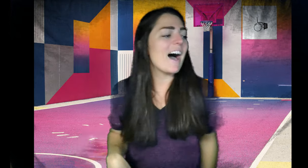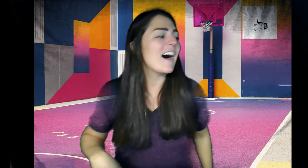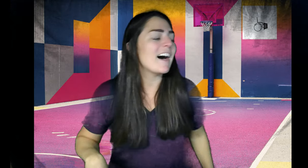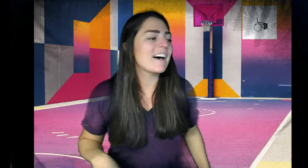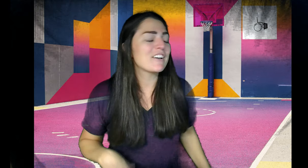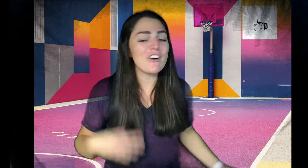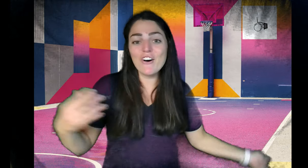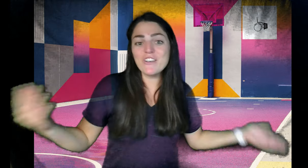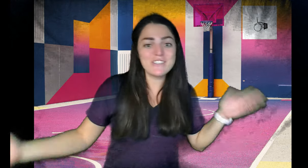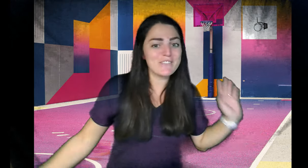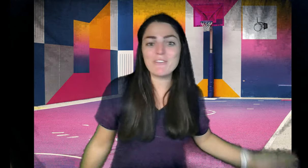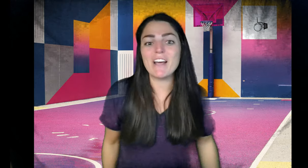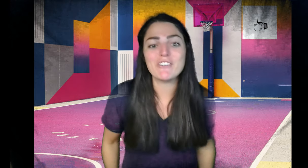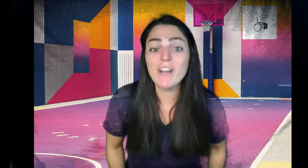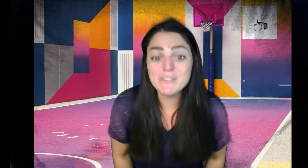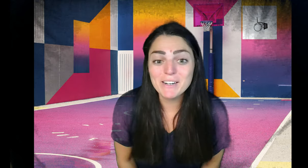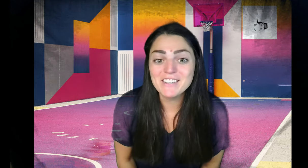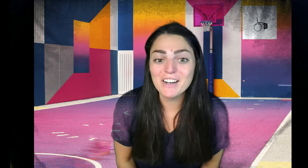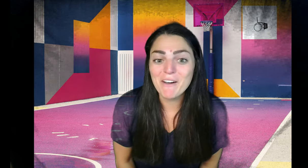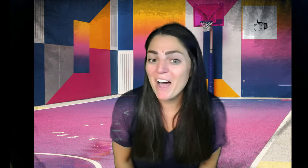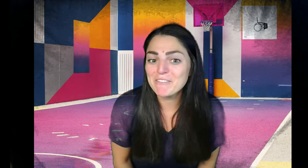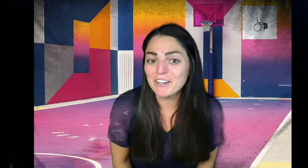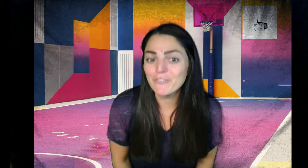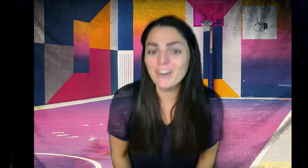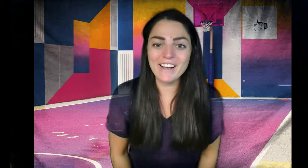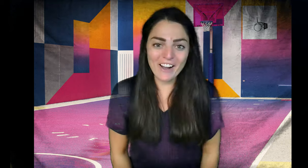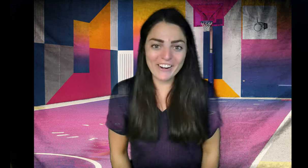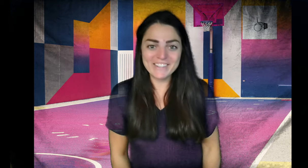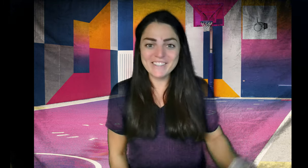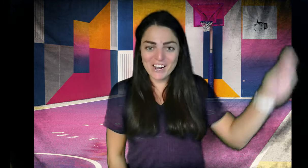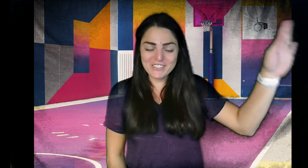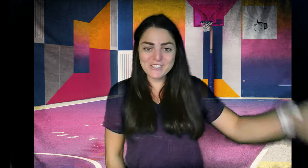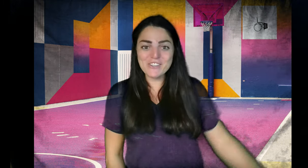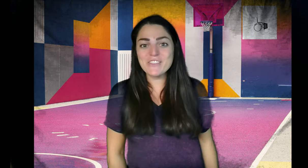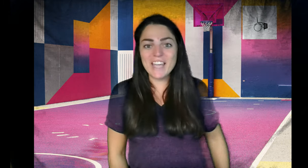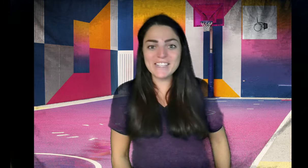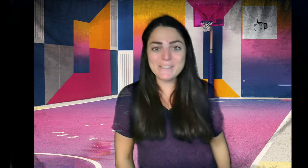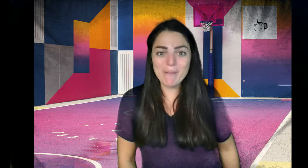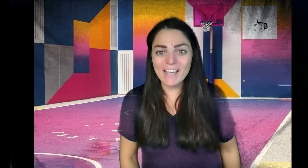uh go whatever you guys want to talk about I'm here for it all right talk to you soon thanks bye